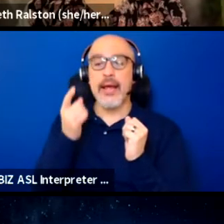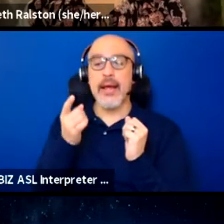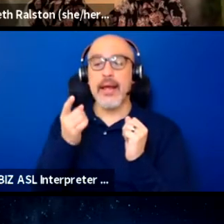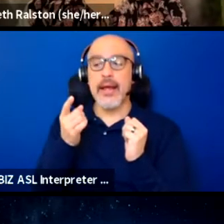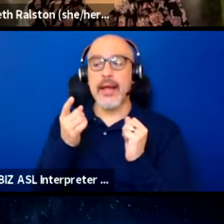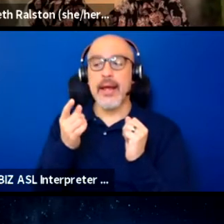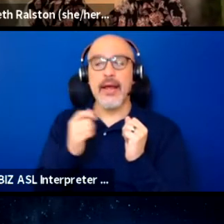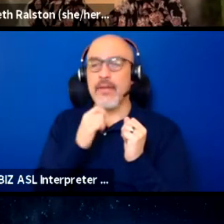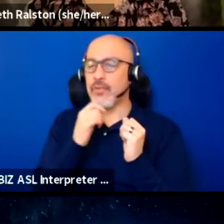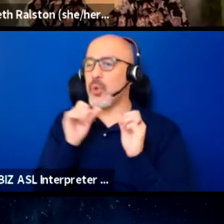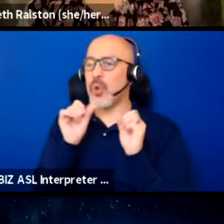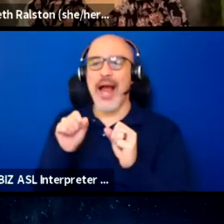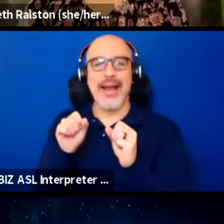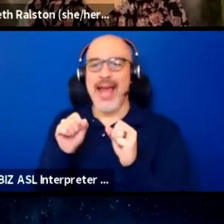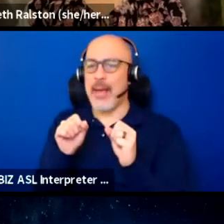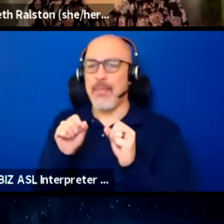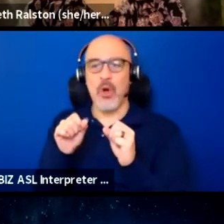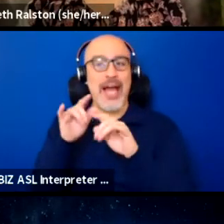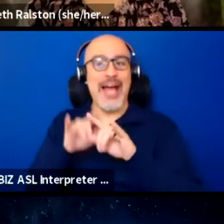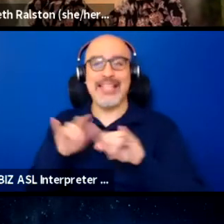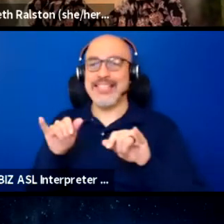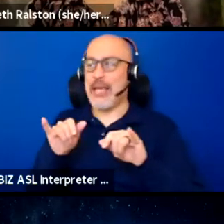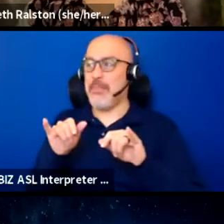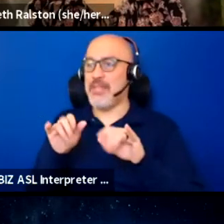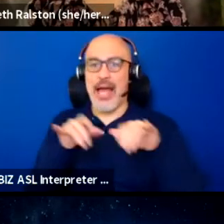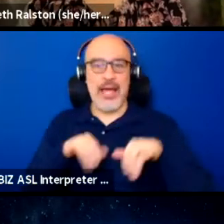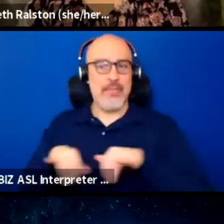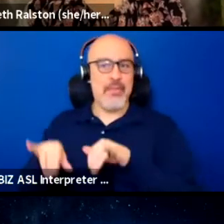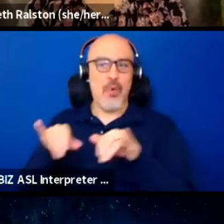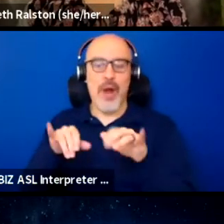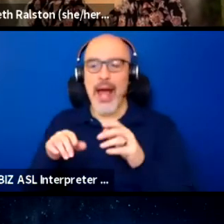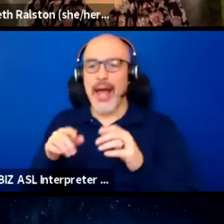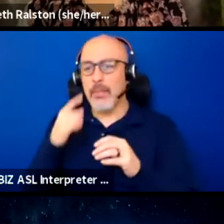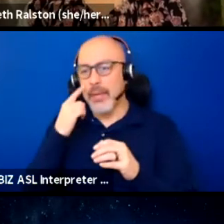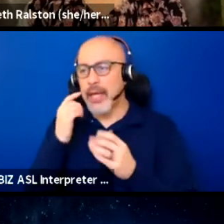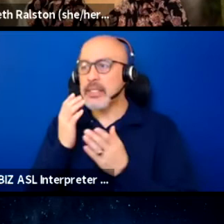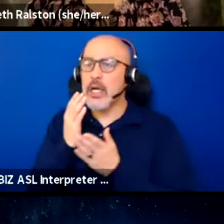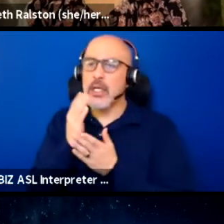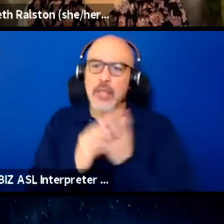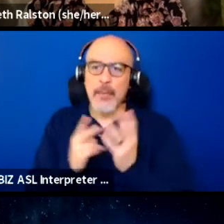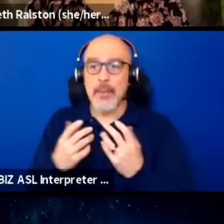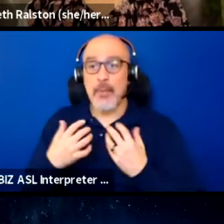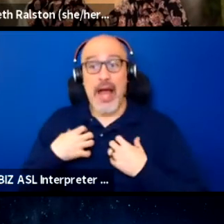as everybody else who might have the privilege of having a strong wifi access,